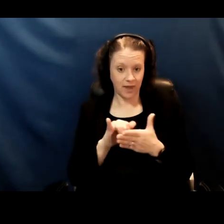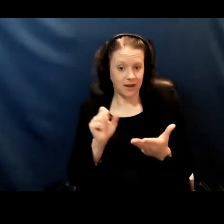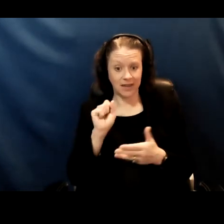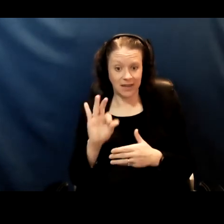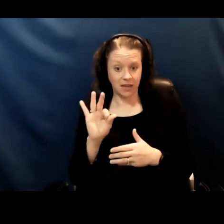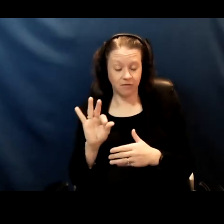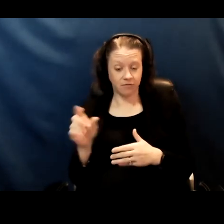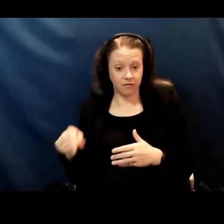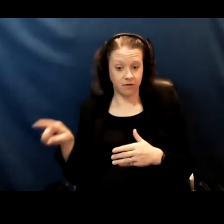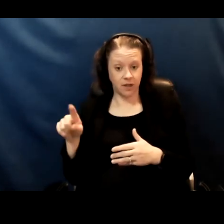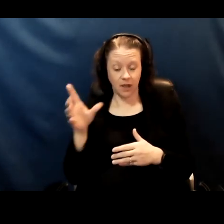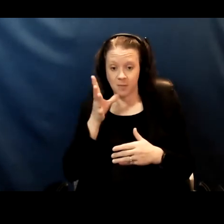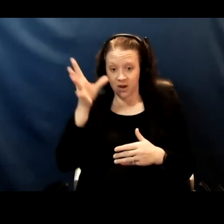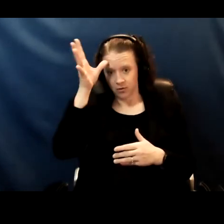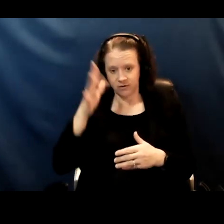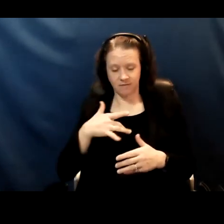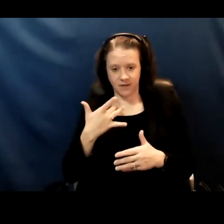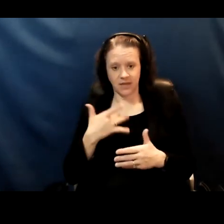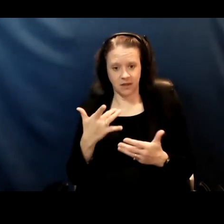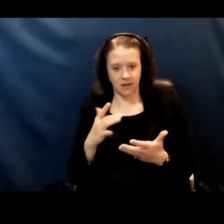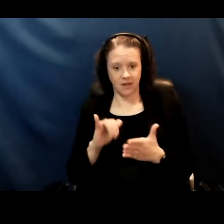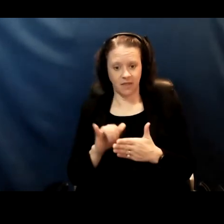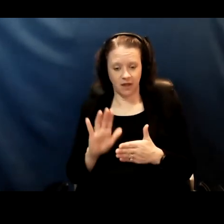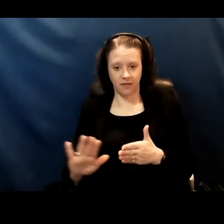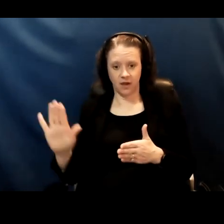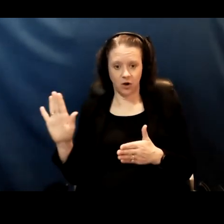who feel that their children need to stay at home